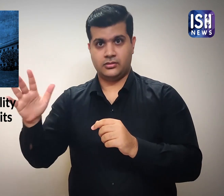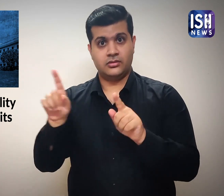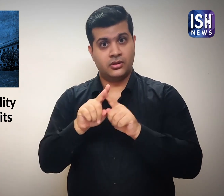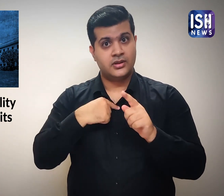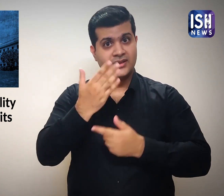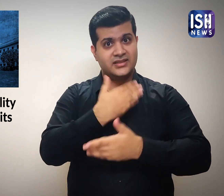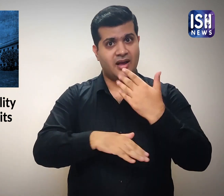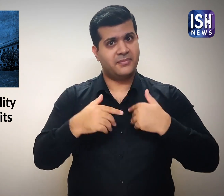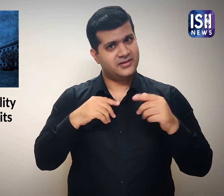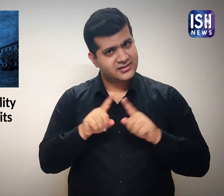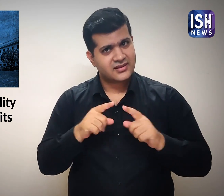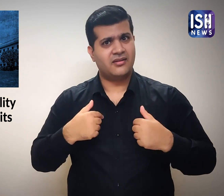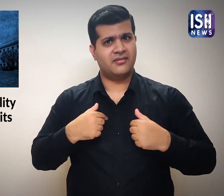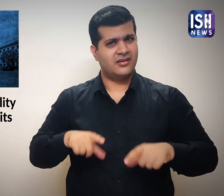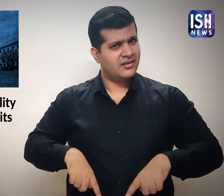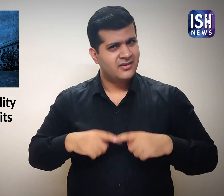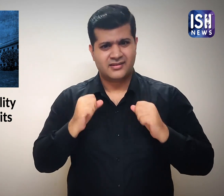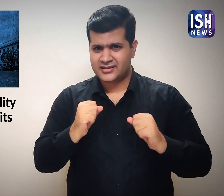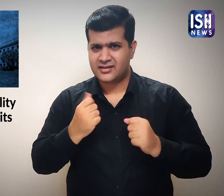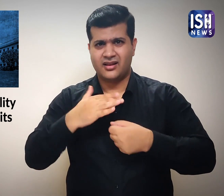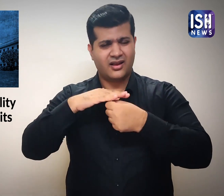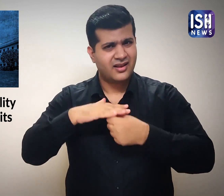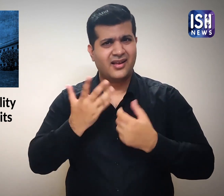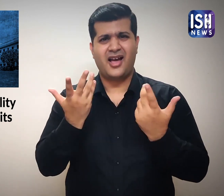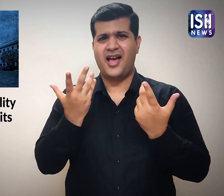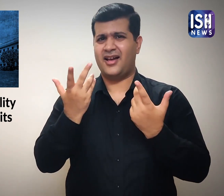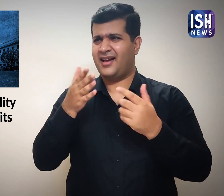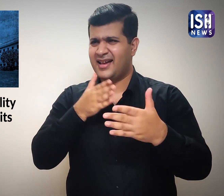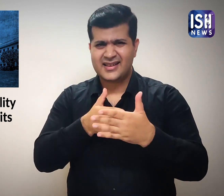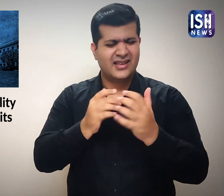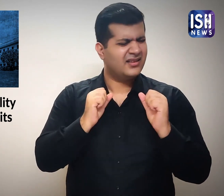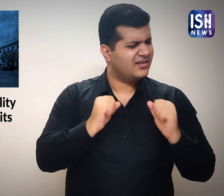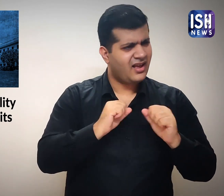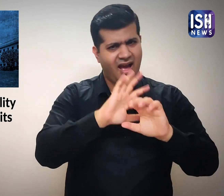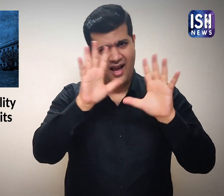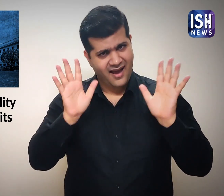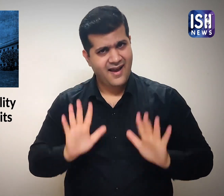However, people with disabilities have faced the same problems,